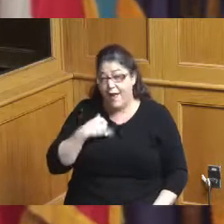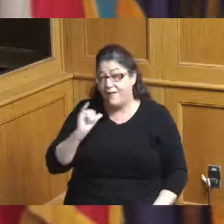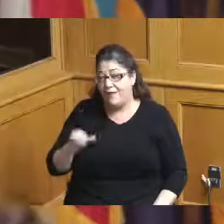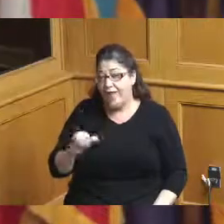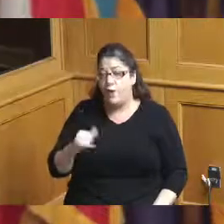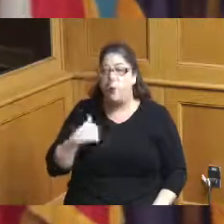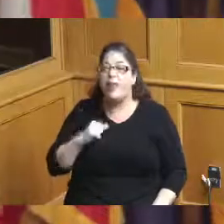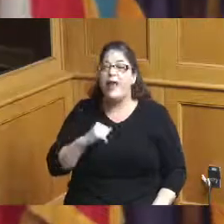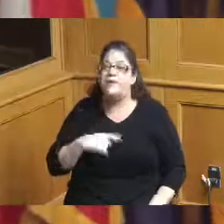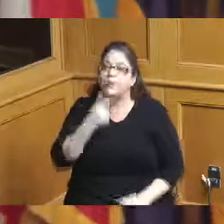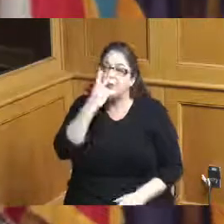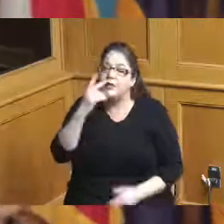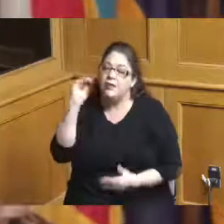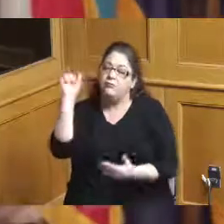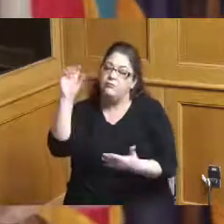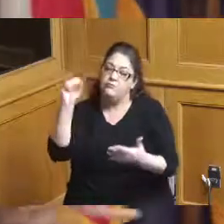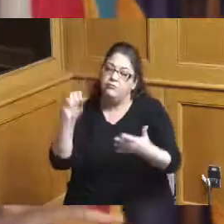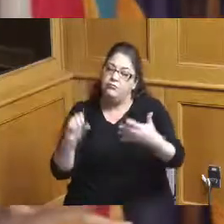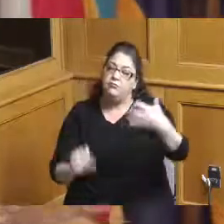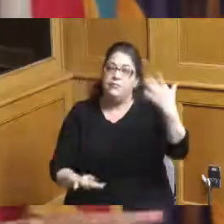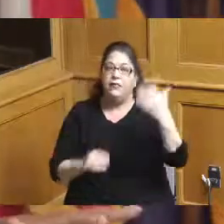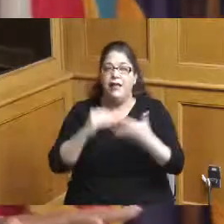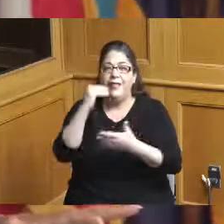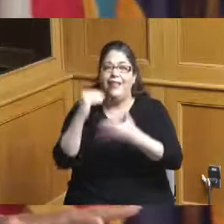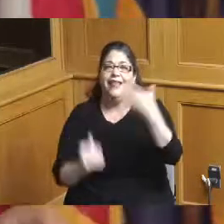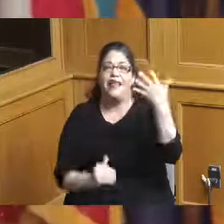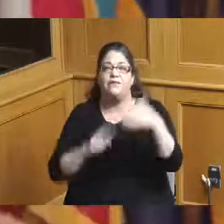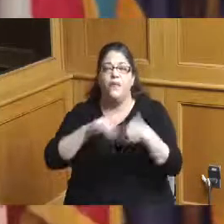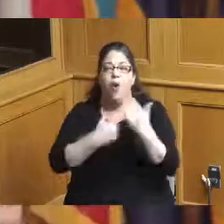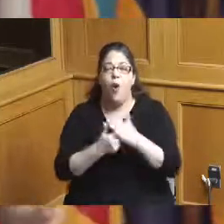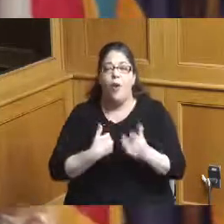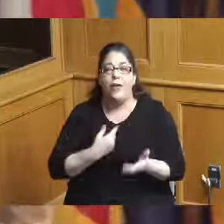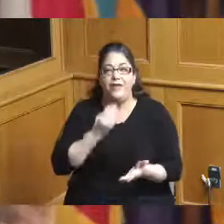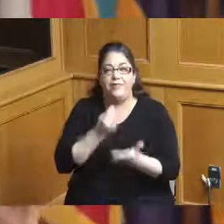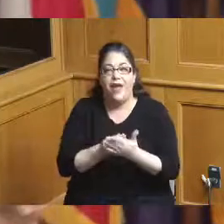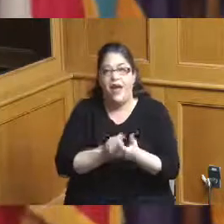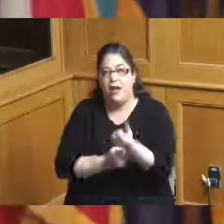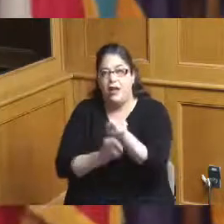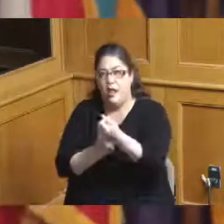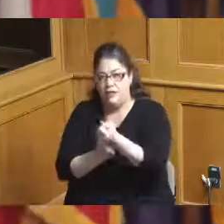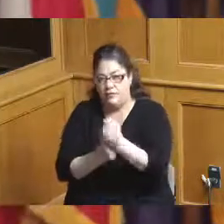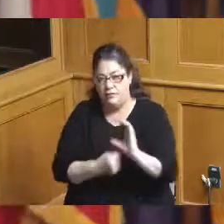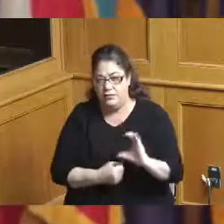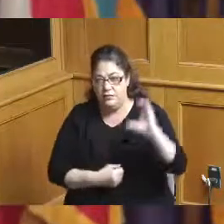a list of here's everything we got to finance and then here I understand your economic impact